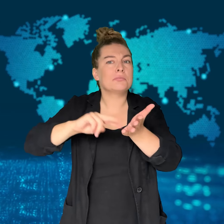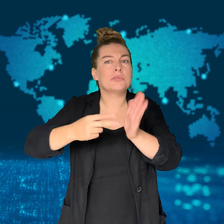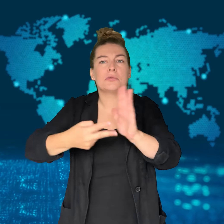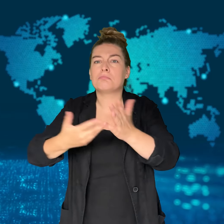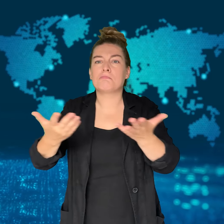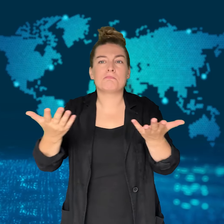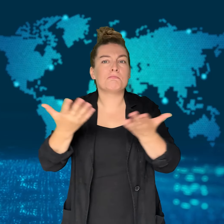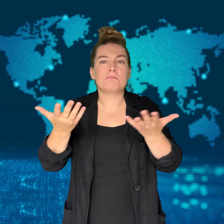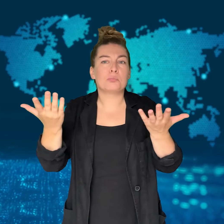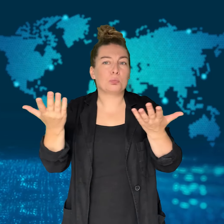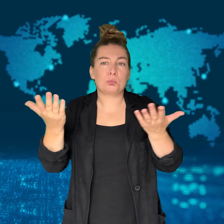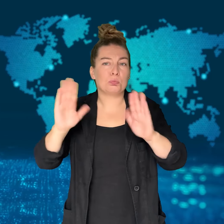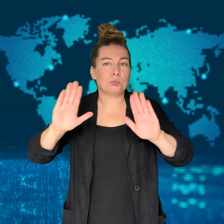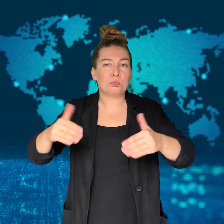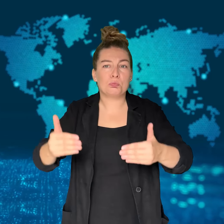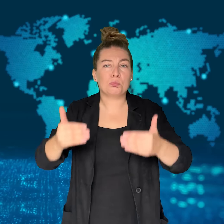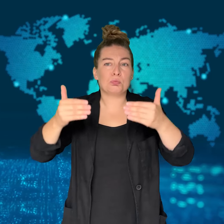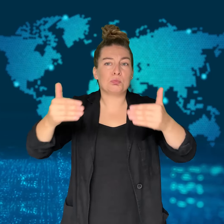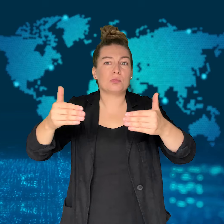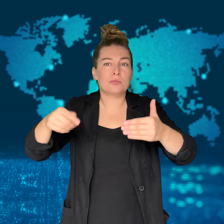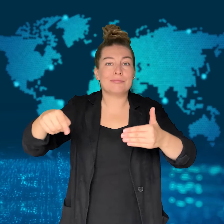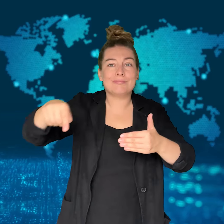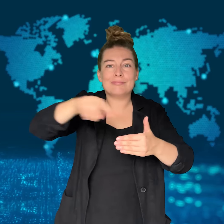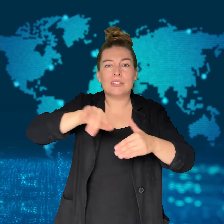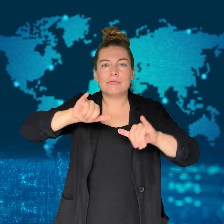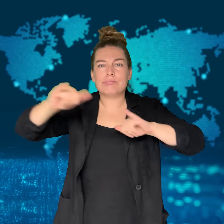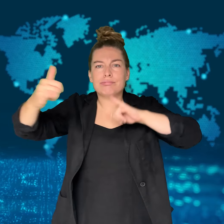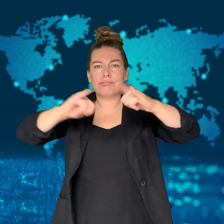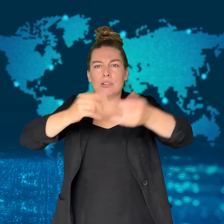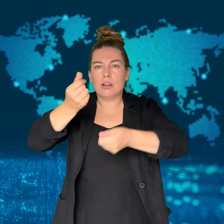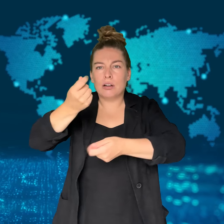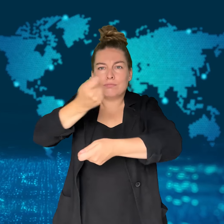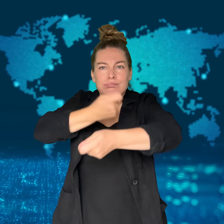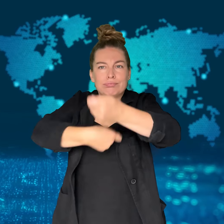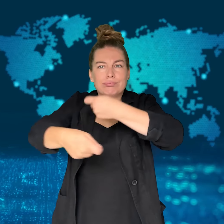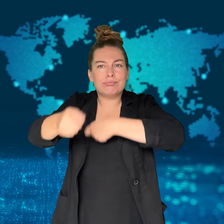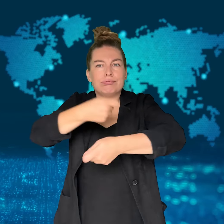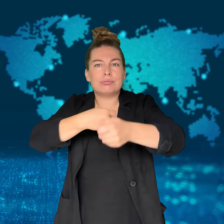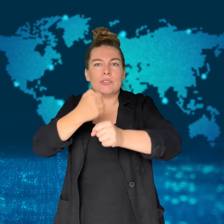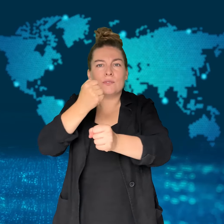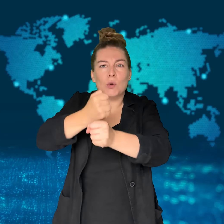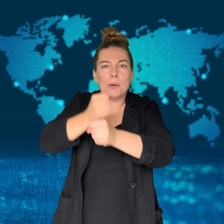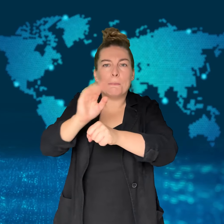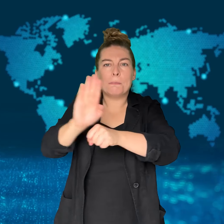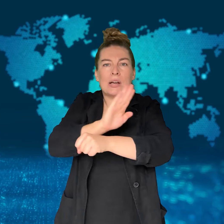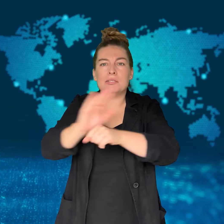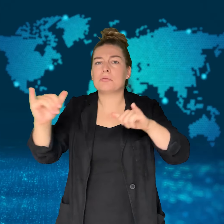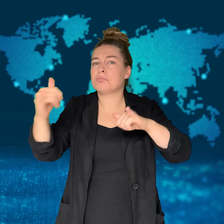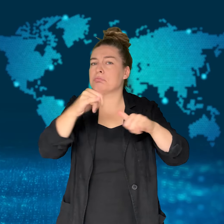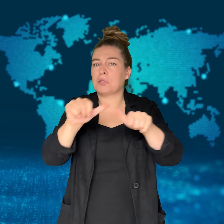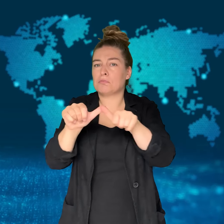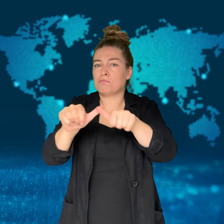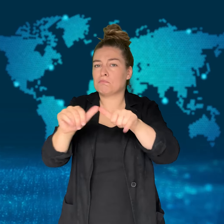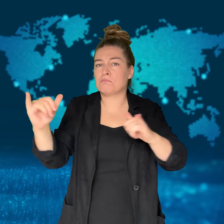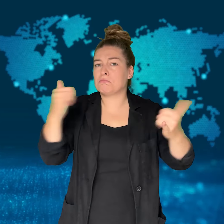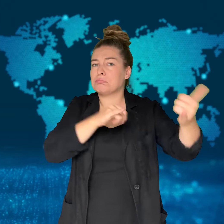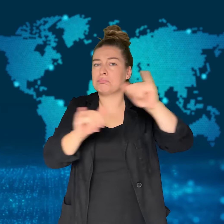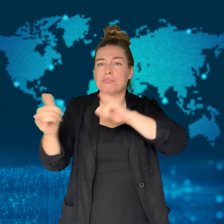the eruption despite another report that no commercial flights had been disrupted.